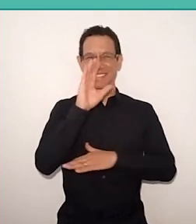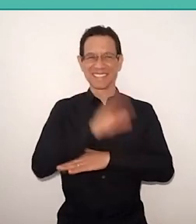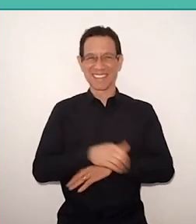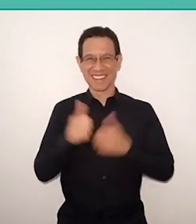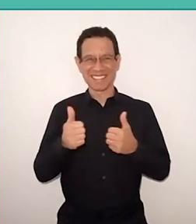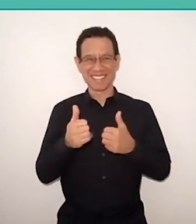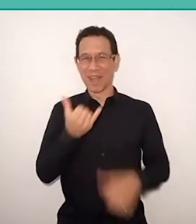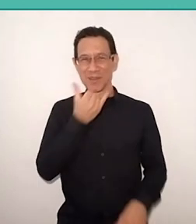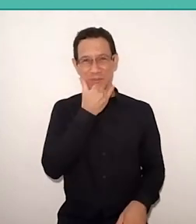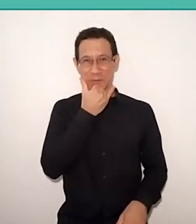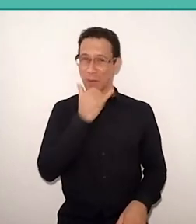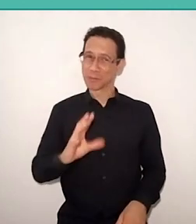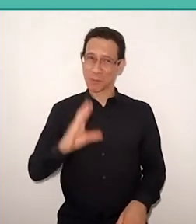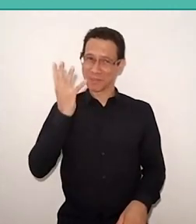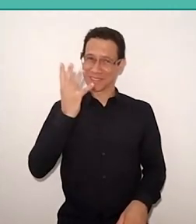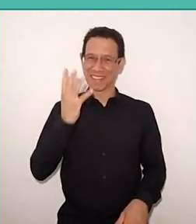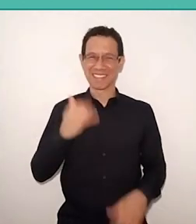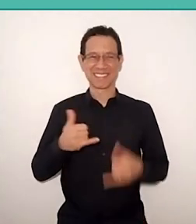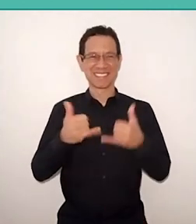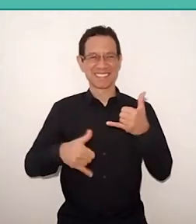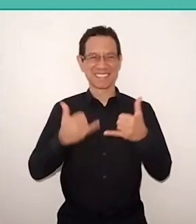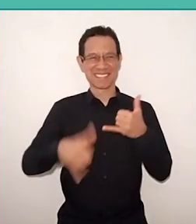There was a general crash here, that's why I couldn't get in,